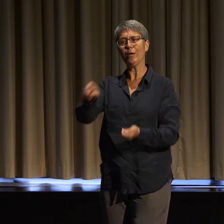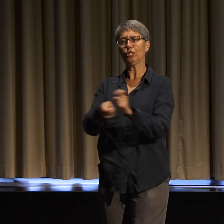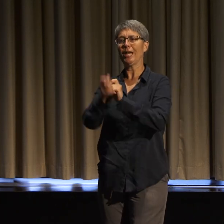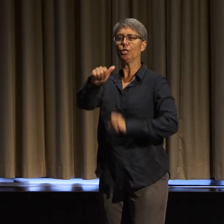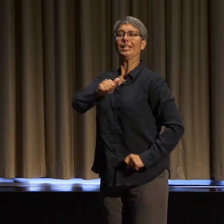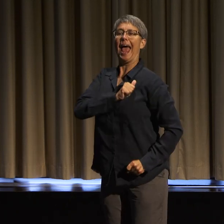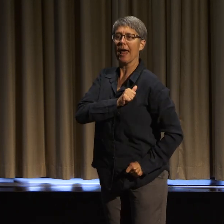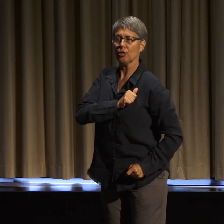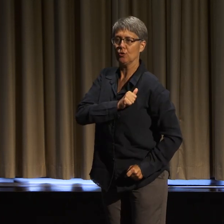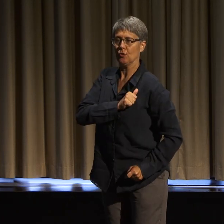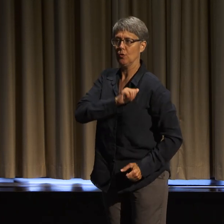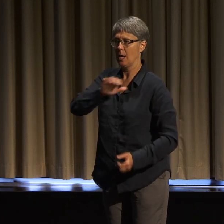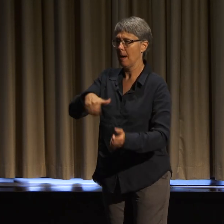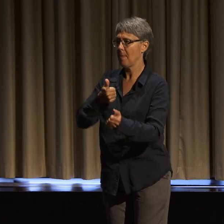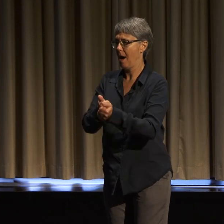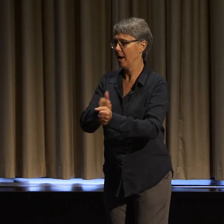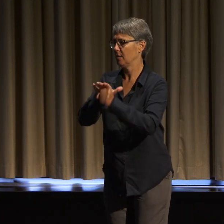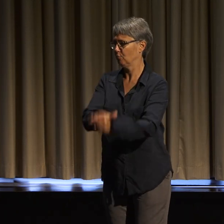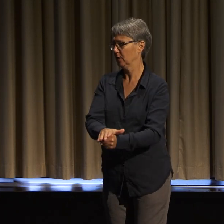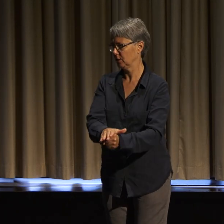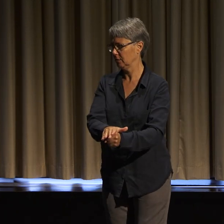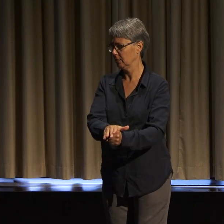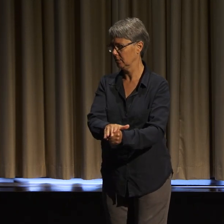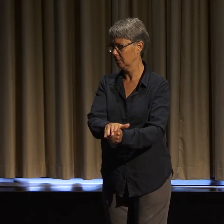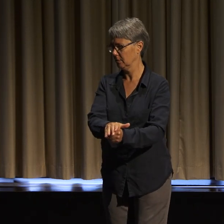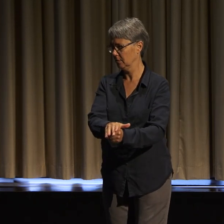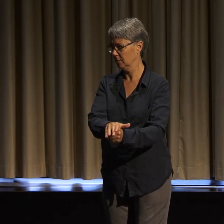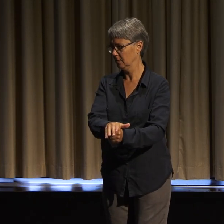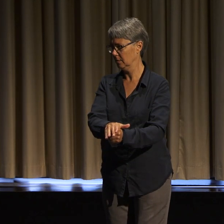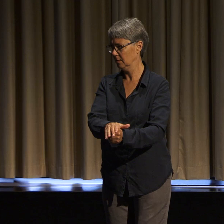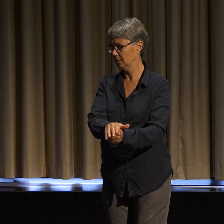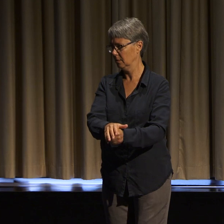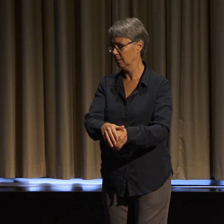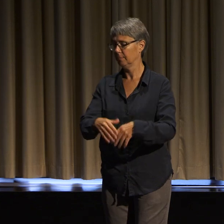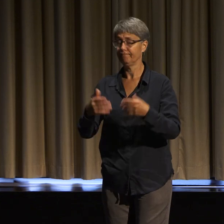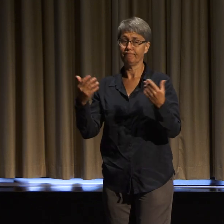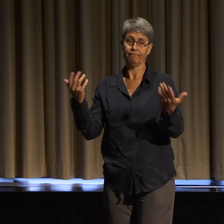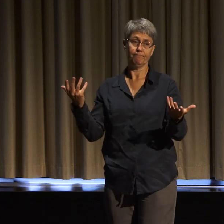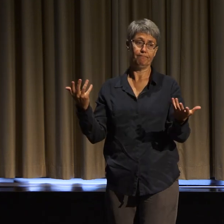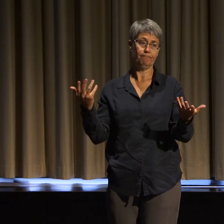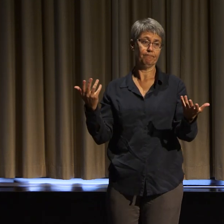to not only need the immediate needs of access, whether its access to spaces, or access